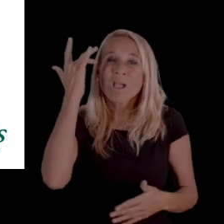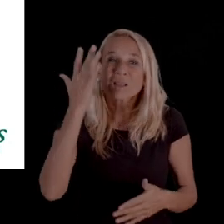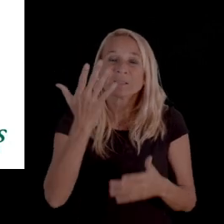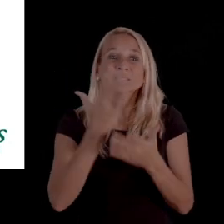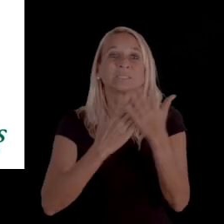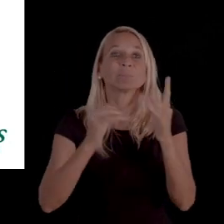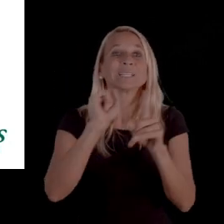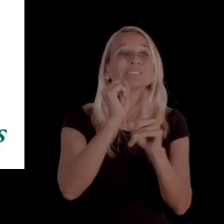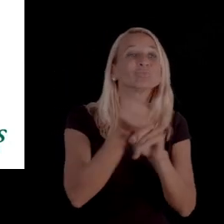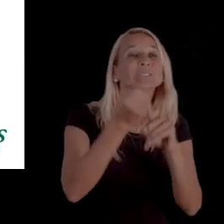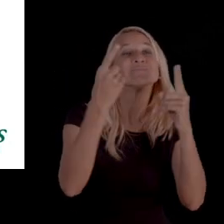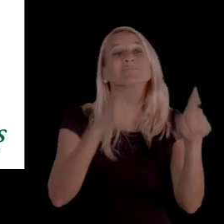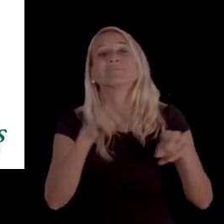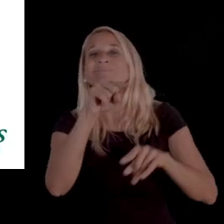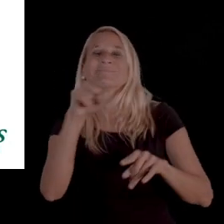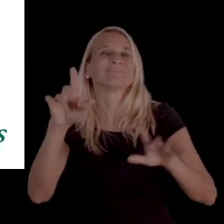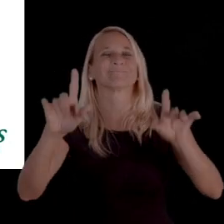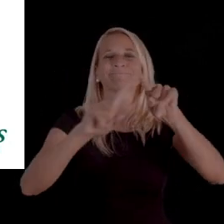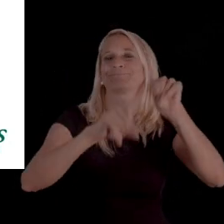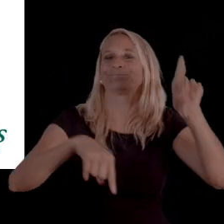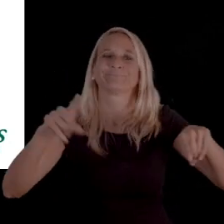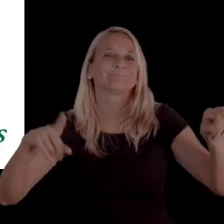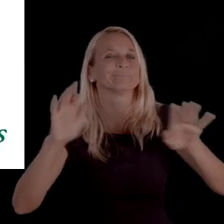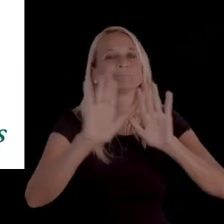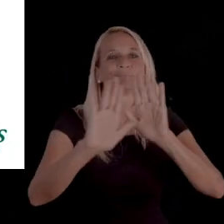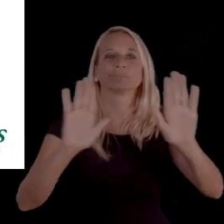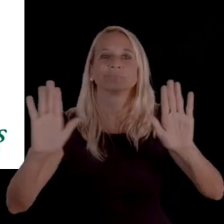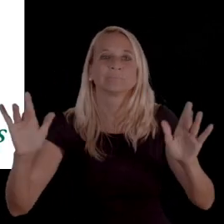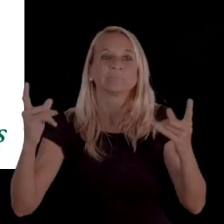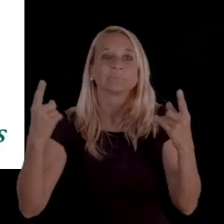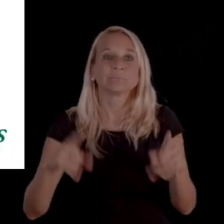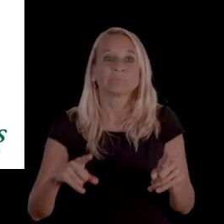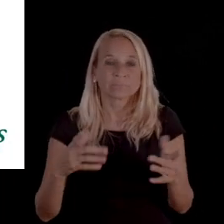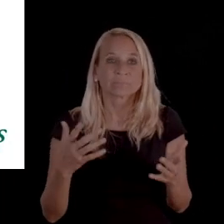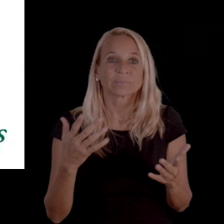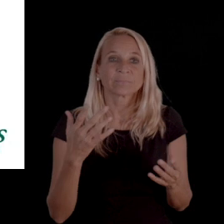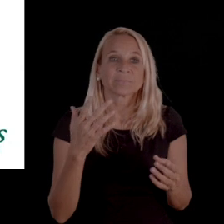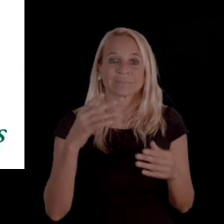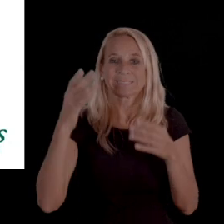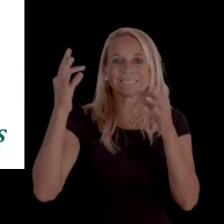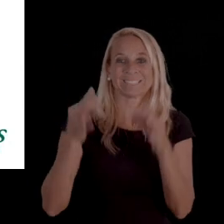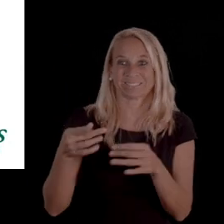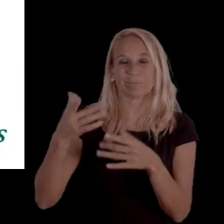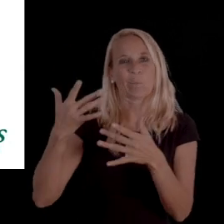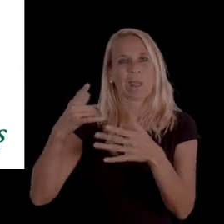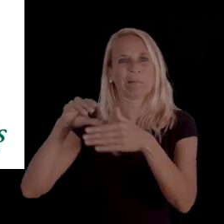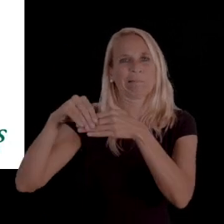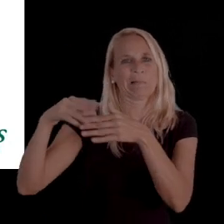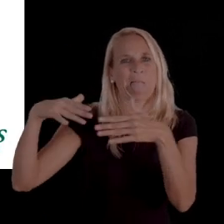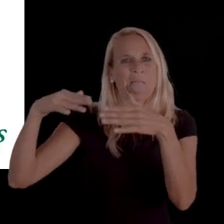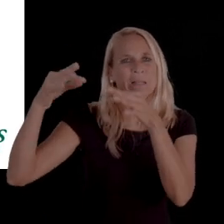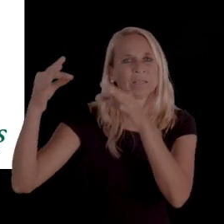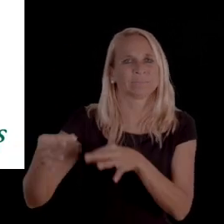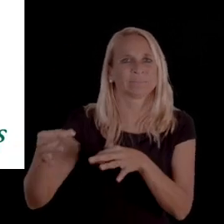because there are situations or circumstances where you're pending a decision and it's been such a long time